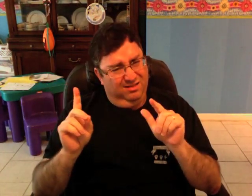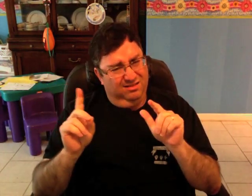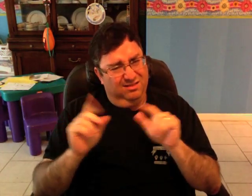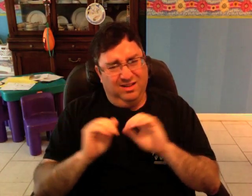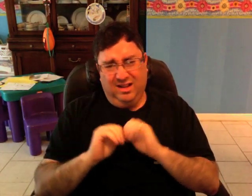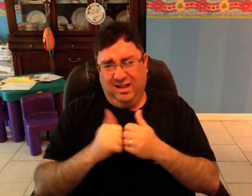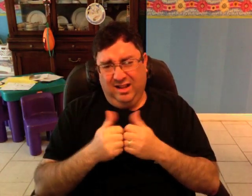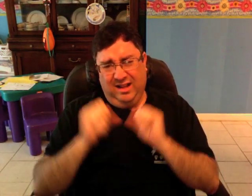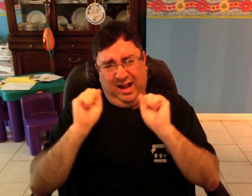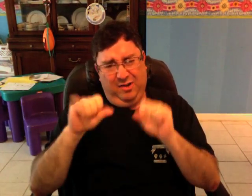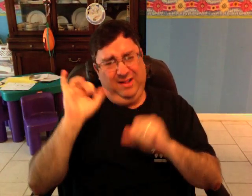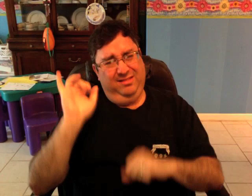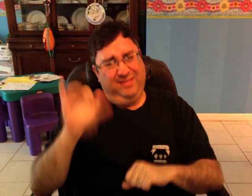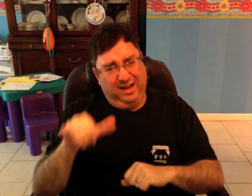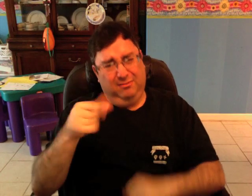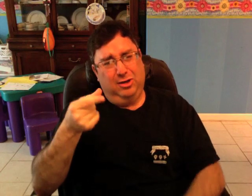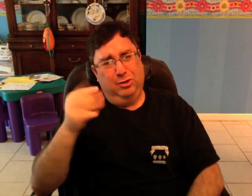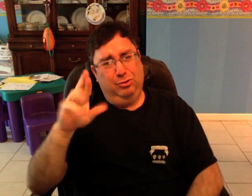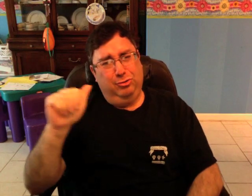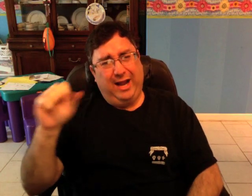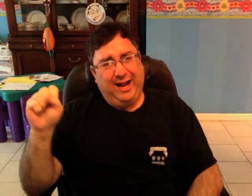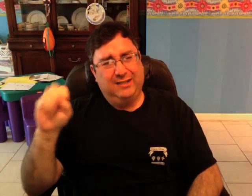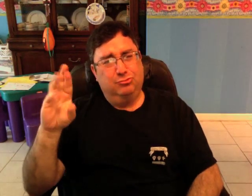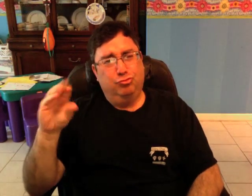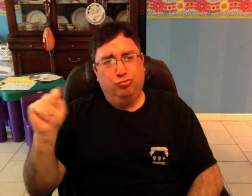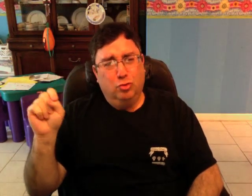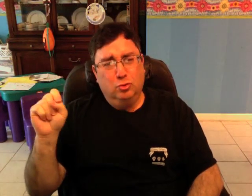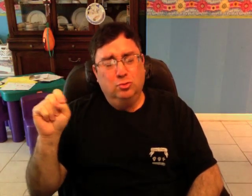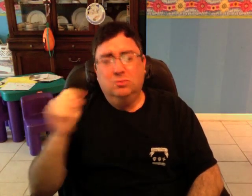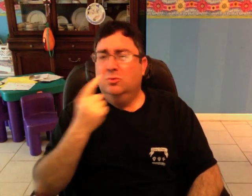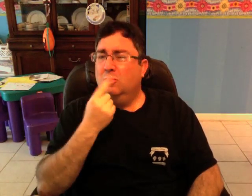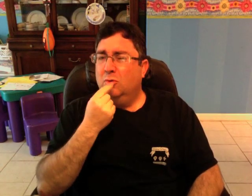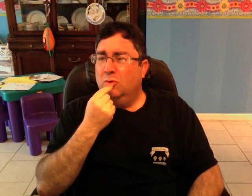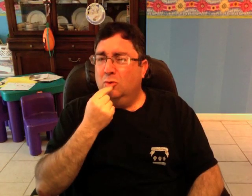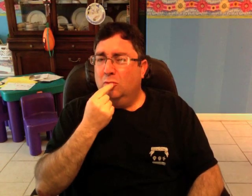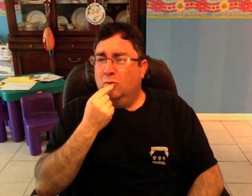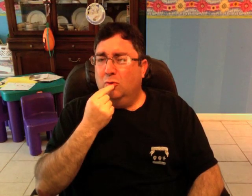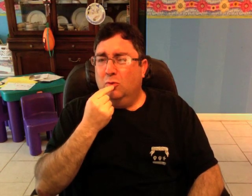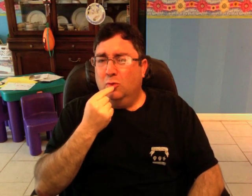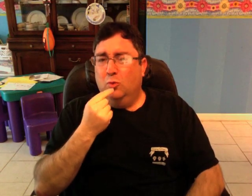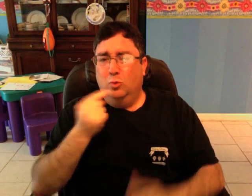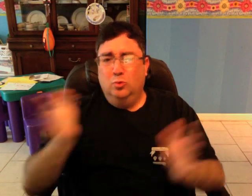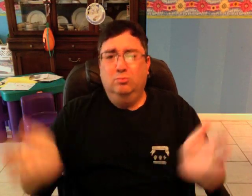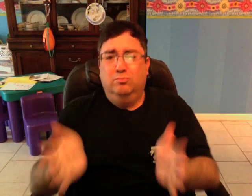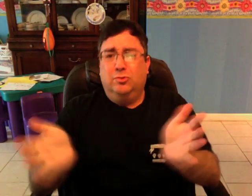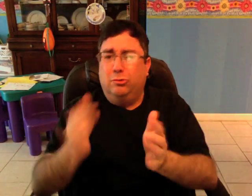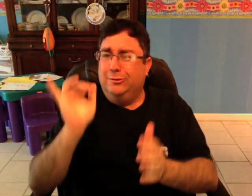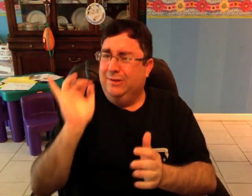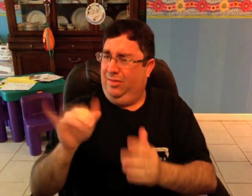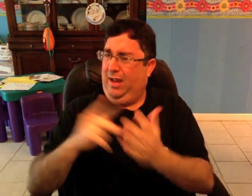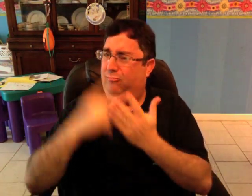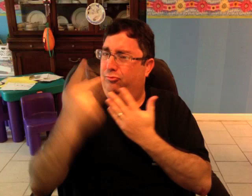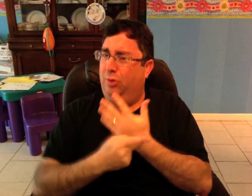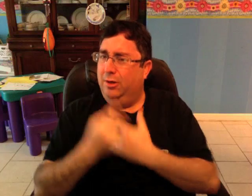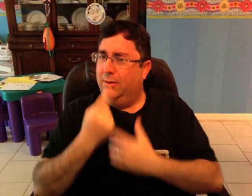but how can that be a "grassroots" effort? Who is promoting this program?